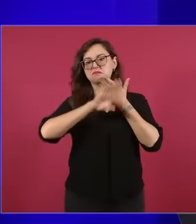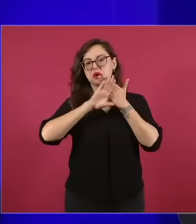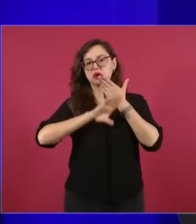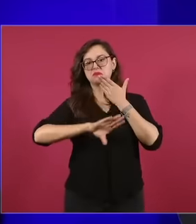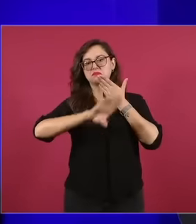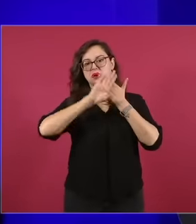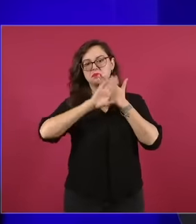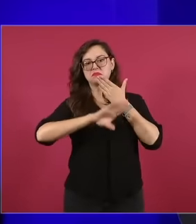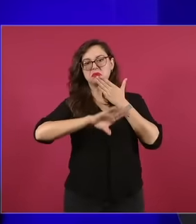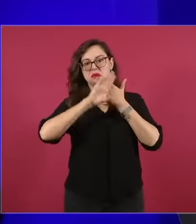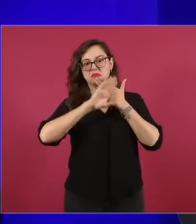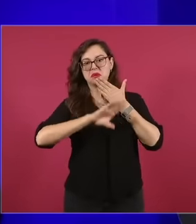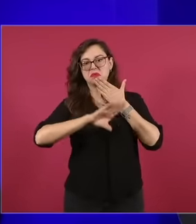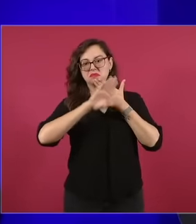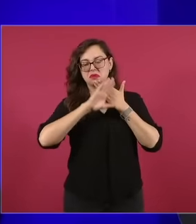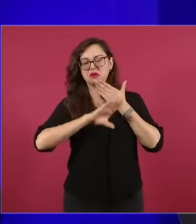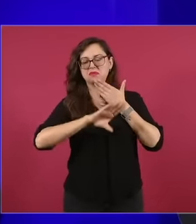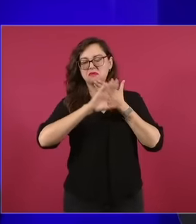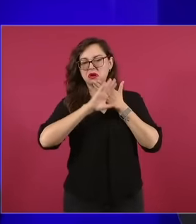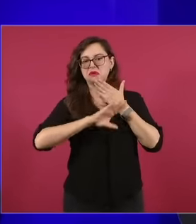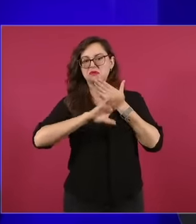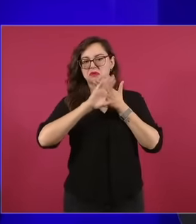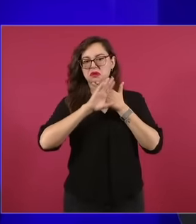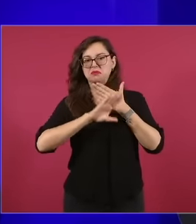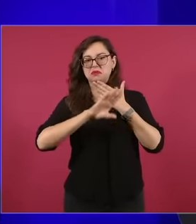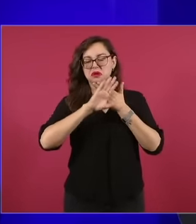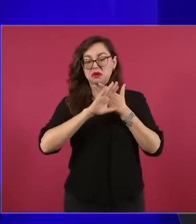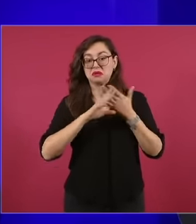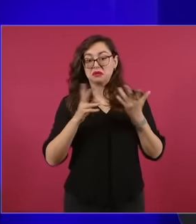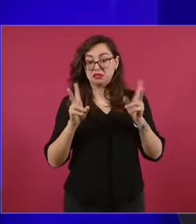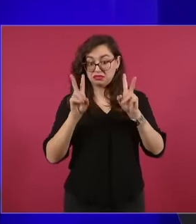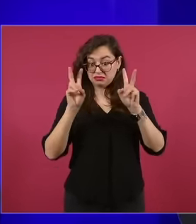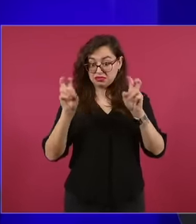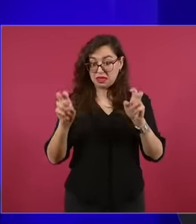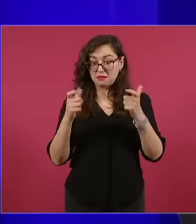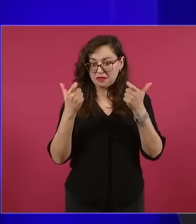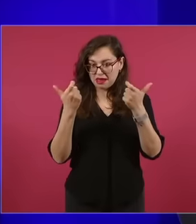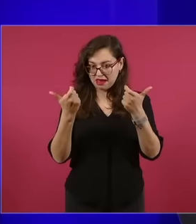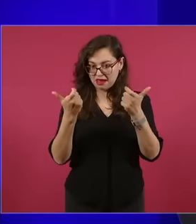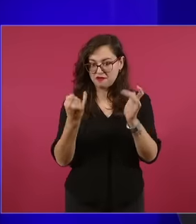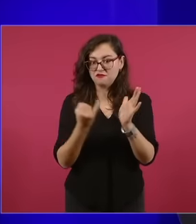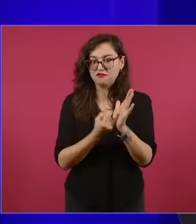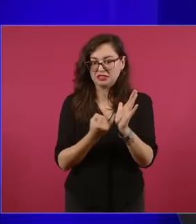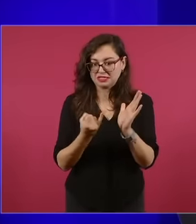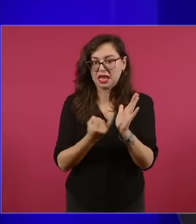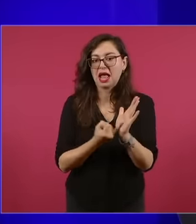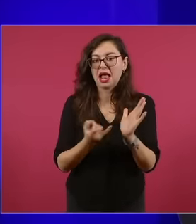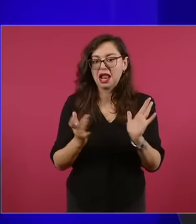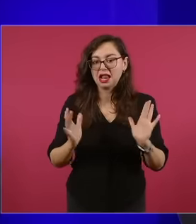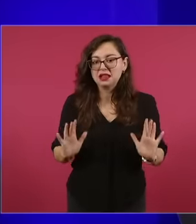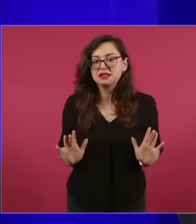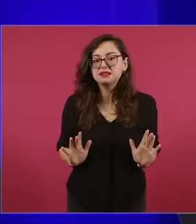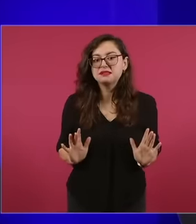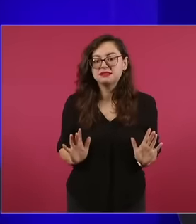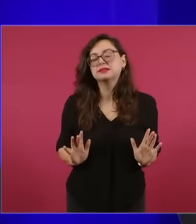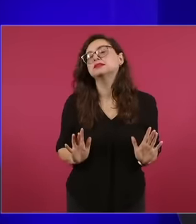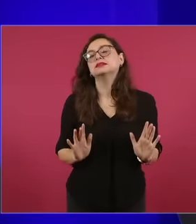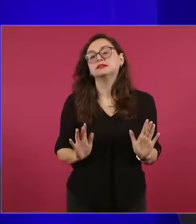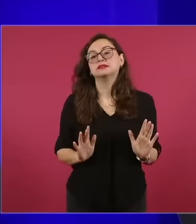fiscal threats. You know that that happened, you make a friend, well,